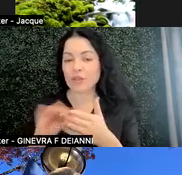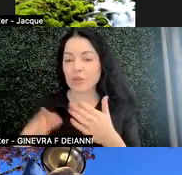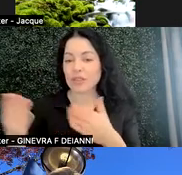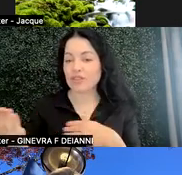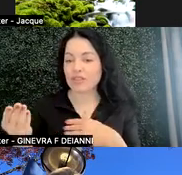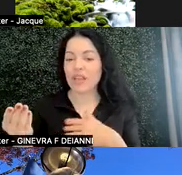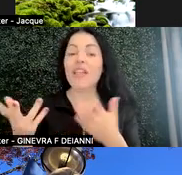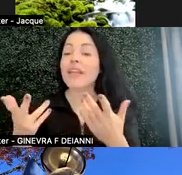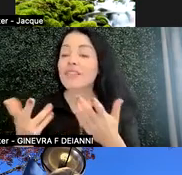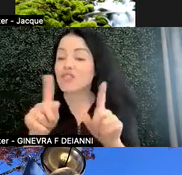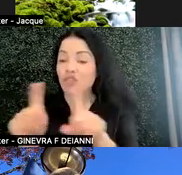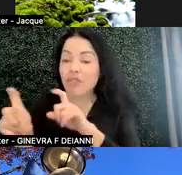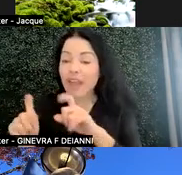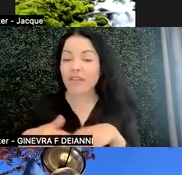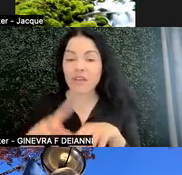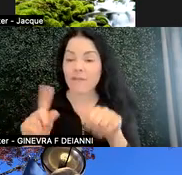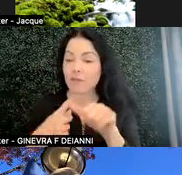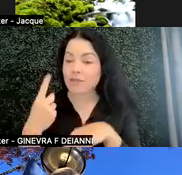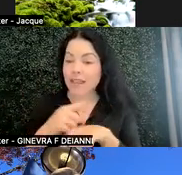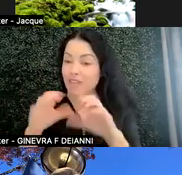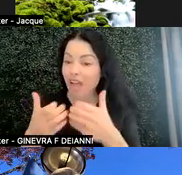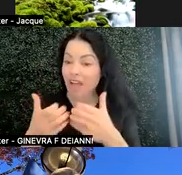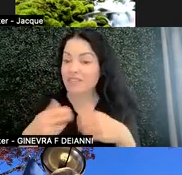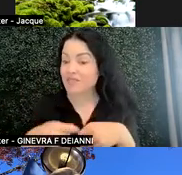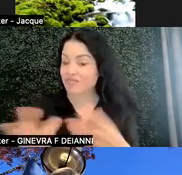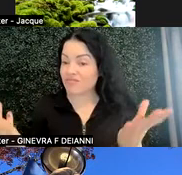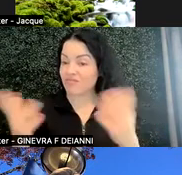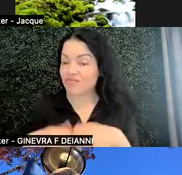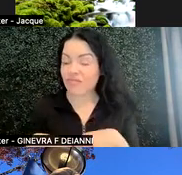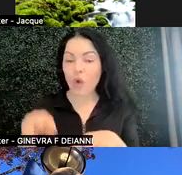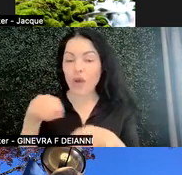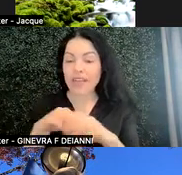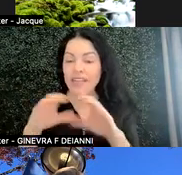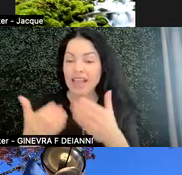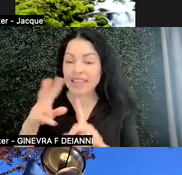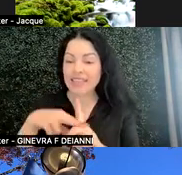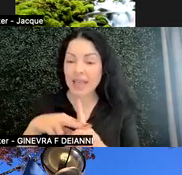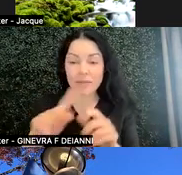or a first day of class in-class assignment or something